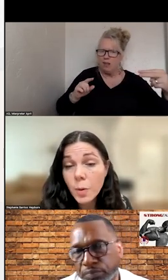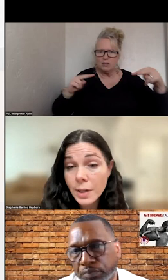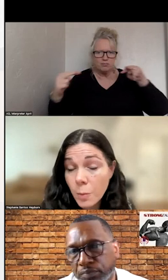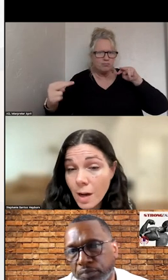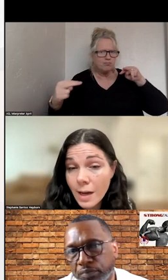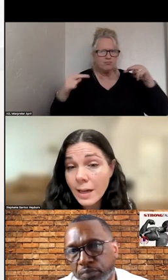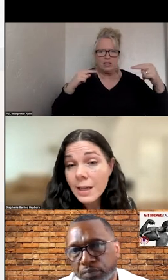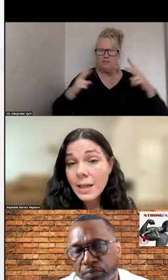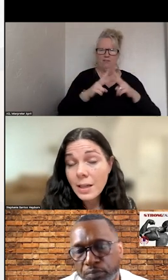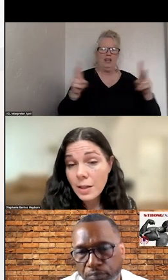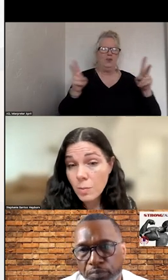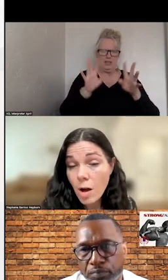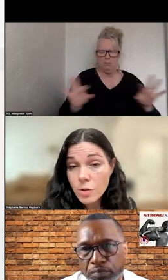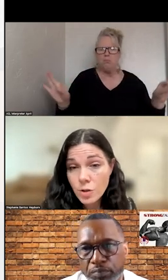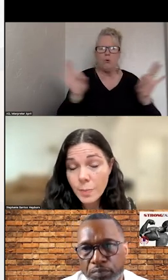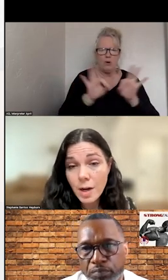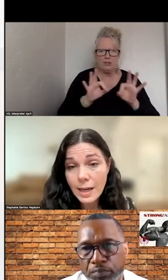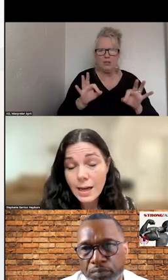IMPORTANT. I THINK IT IS IMPORTANT THAT YOU LAUNCHED THAT POD CAST.